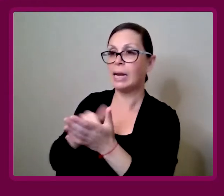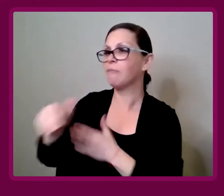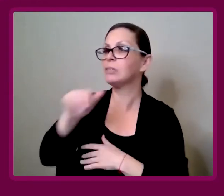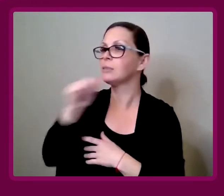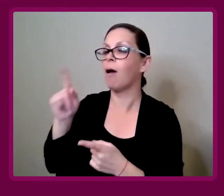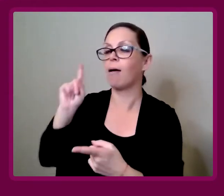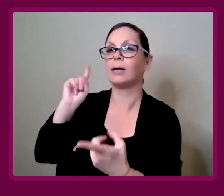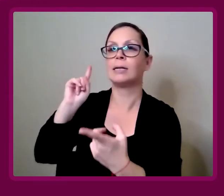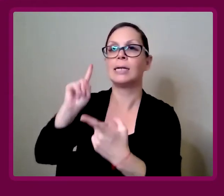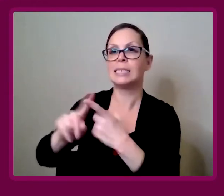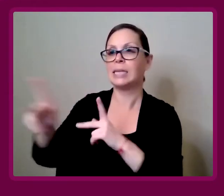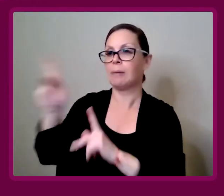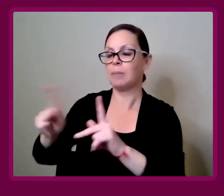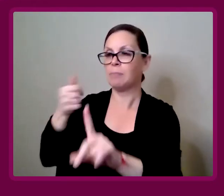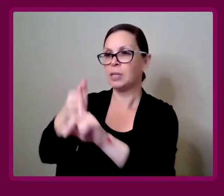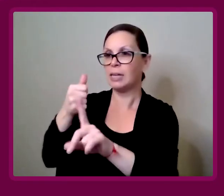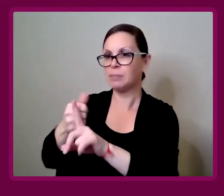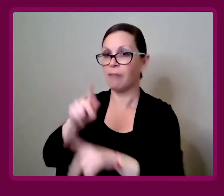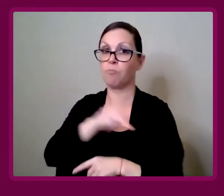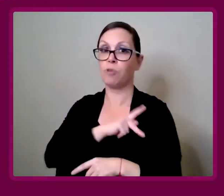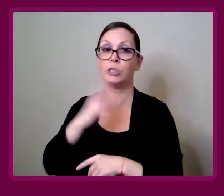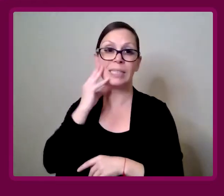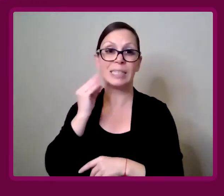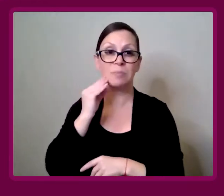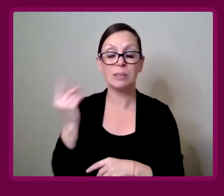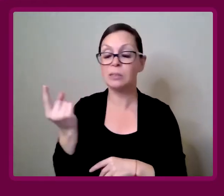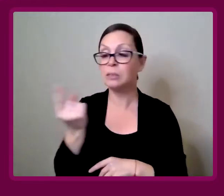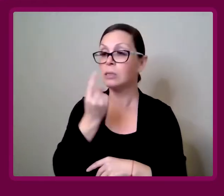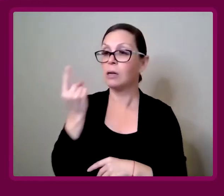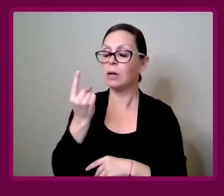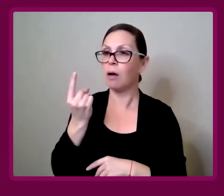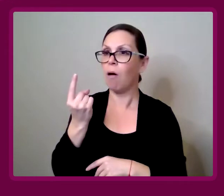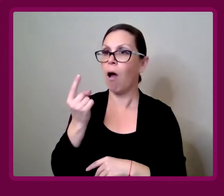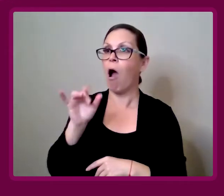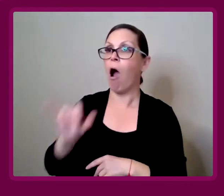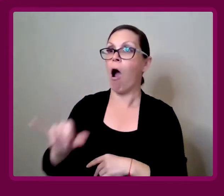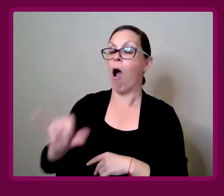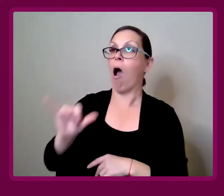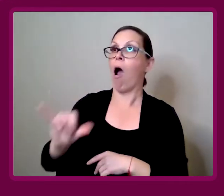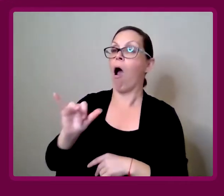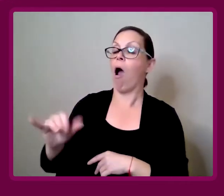Quite often it's not until people have a personal experience of something, do they suddenly